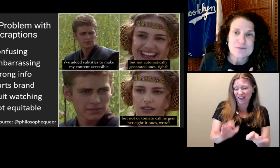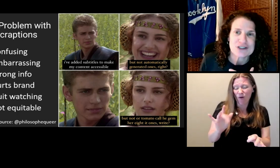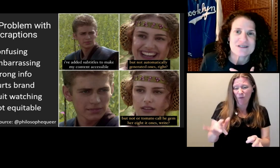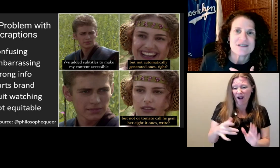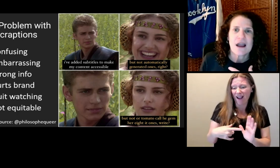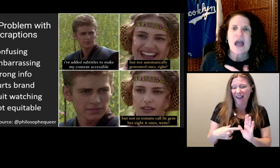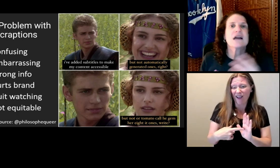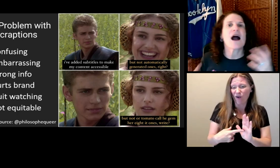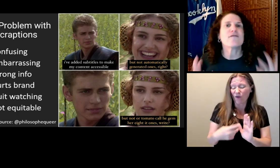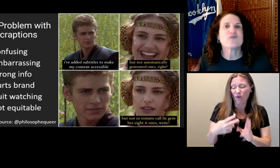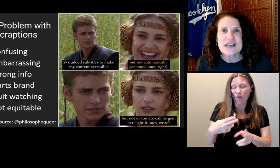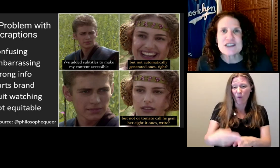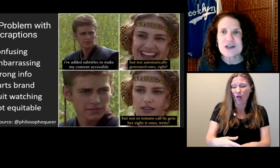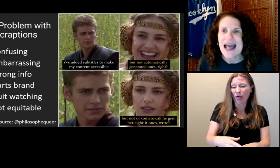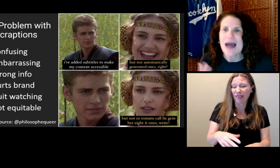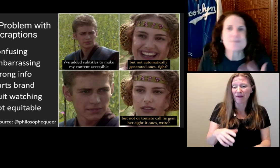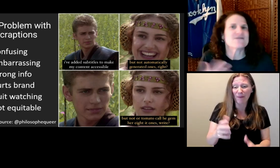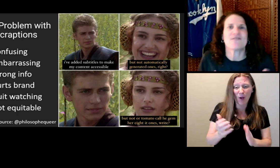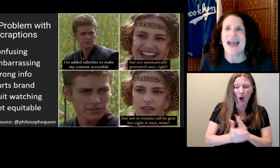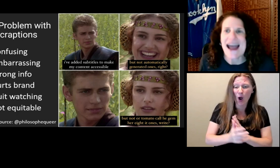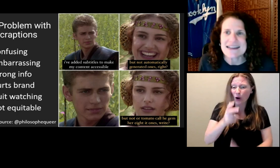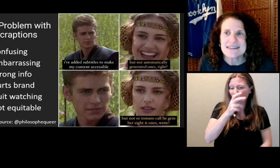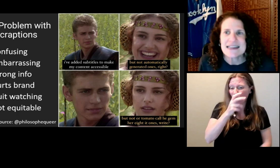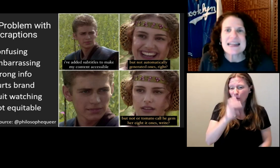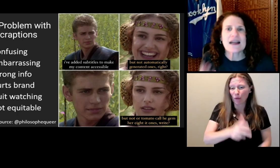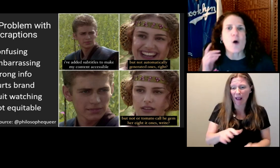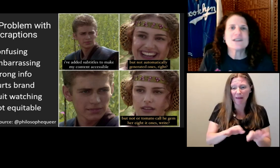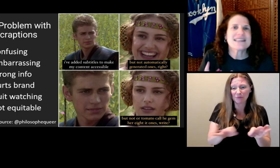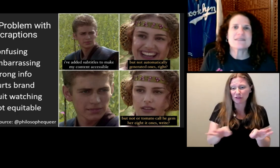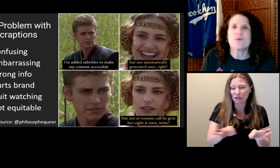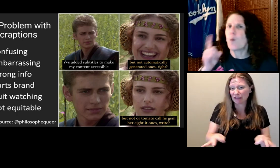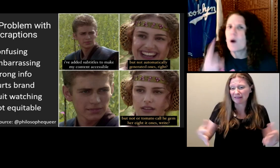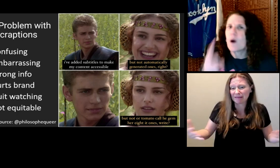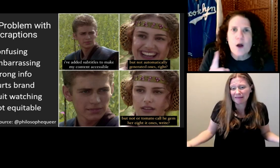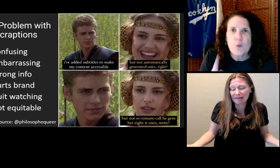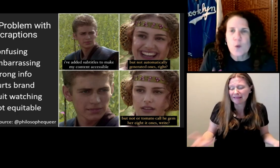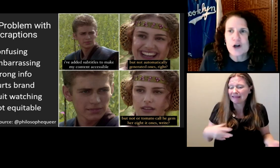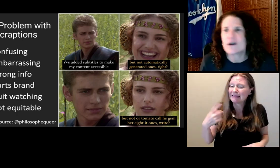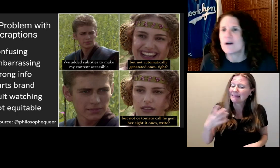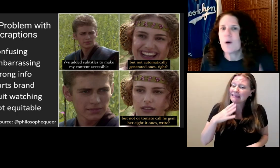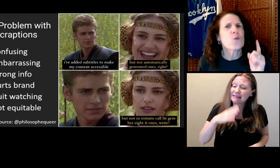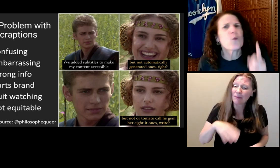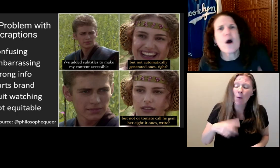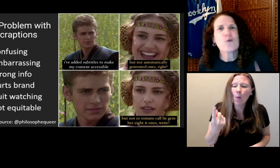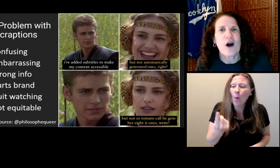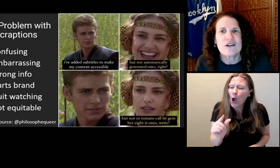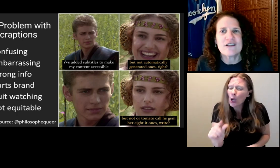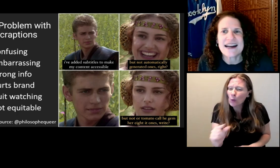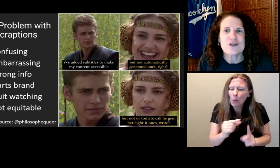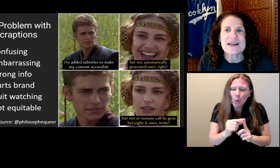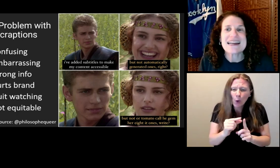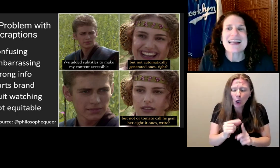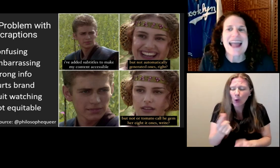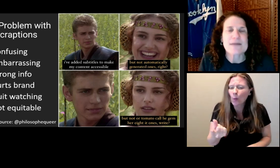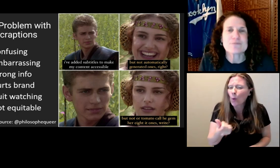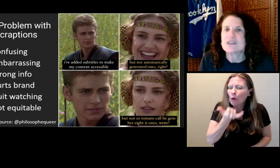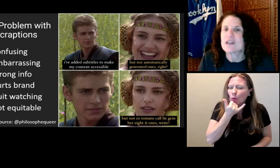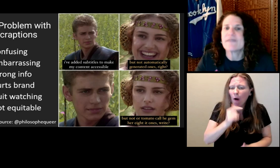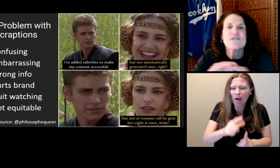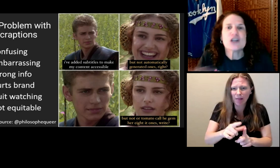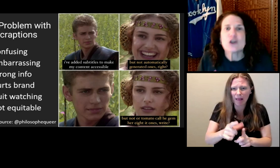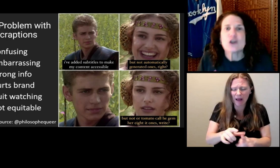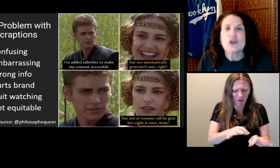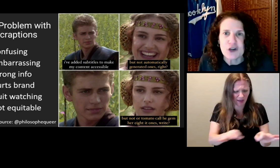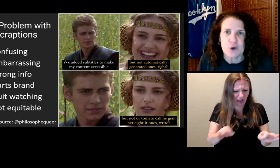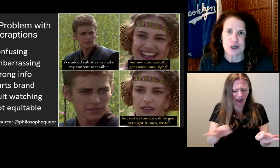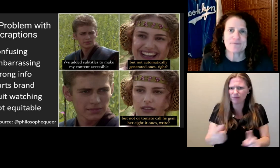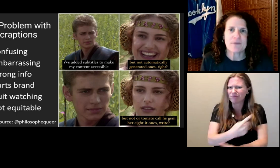It only takes one wrong word, one wrong letter in a caption to confuse the viewer.